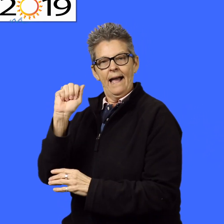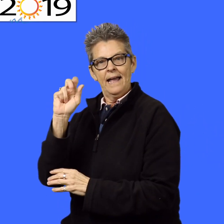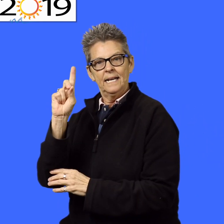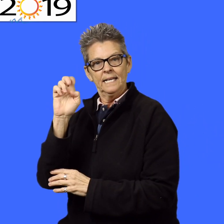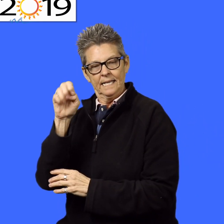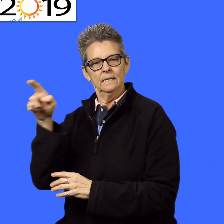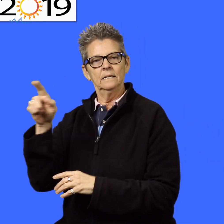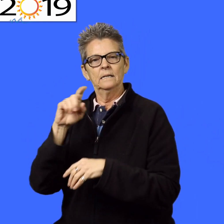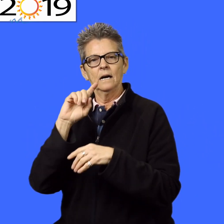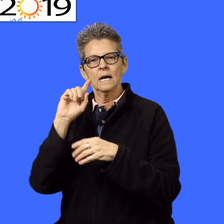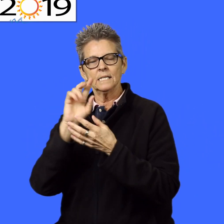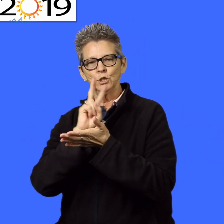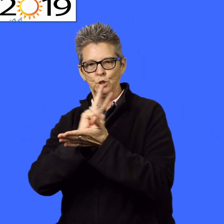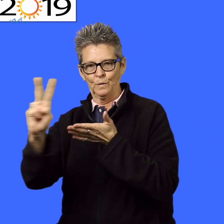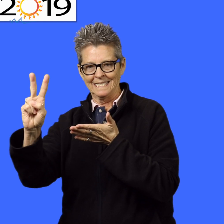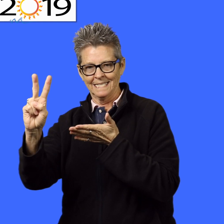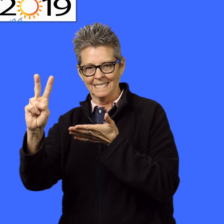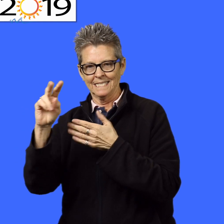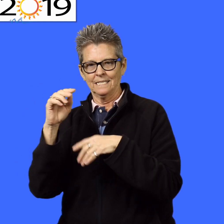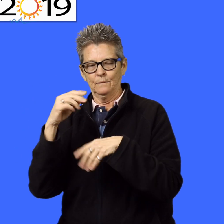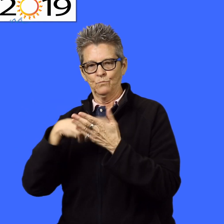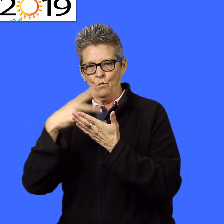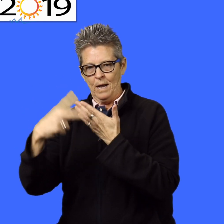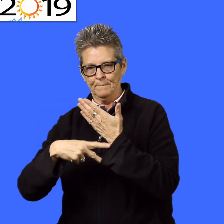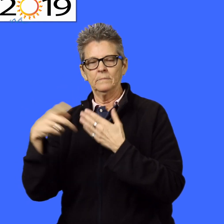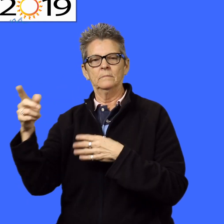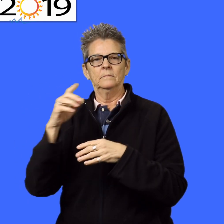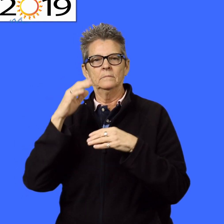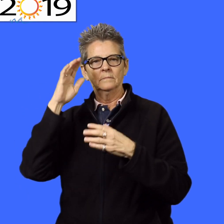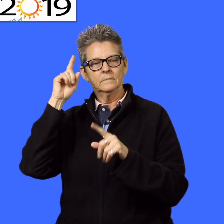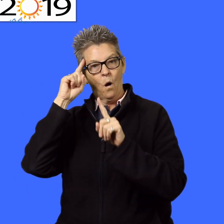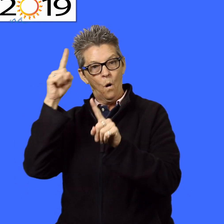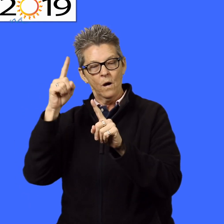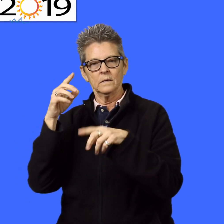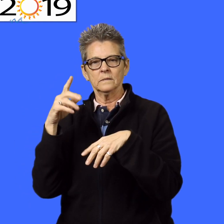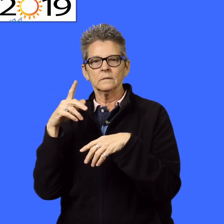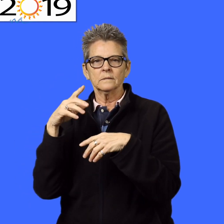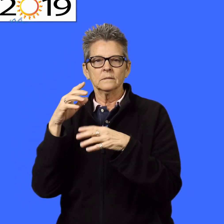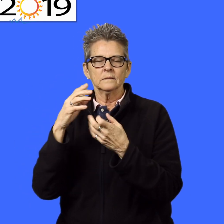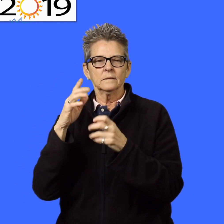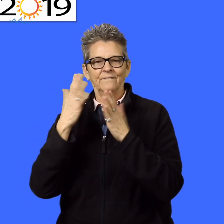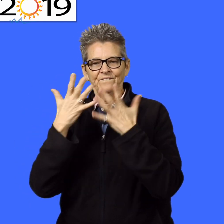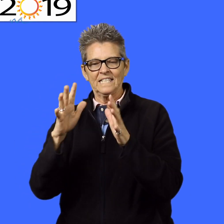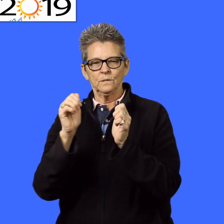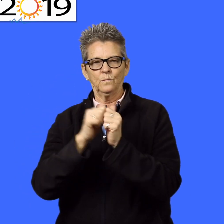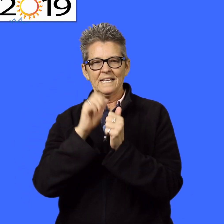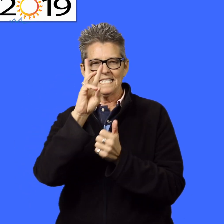The Adult Driver Education course is two weeks long with the goal of completing 6 hours